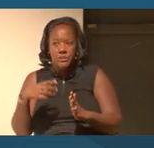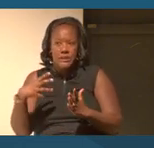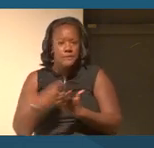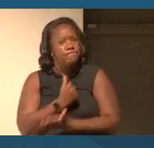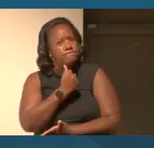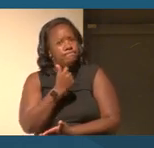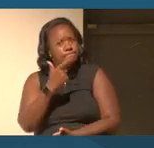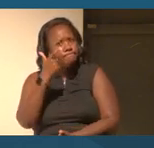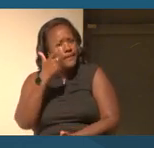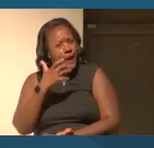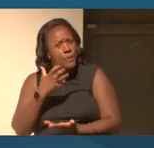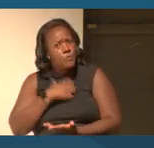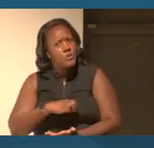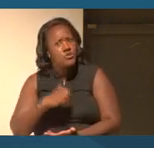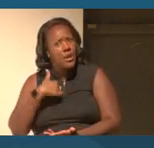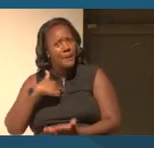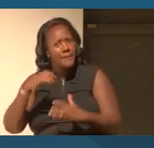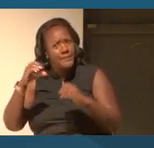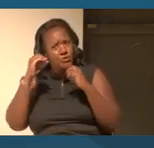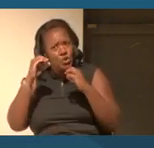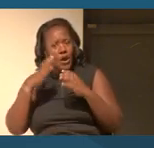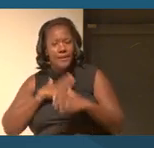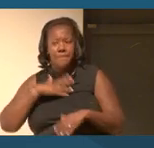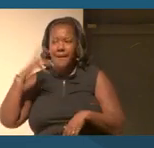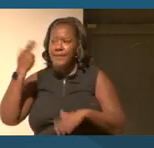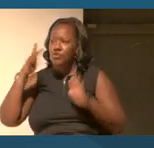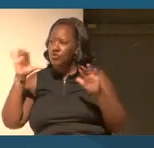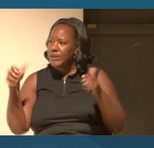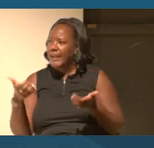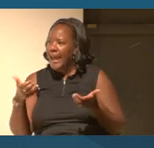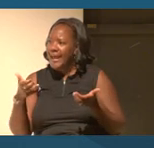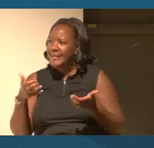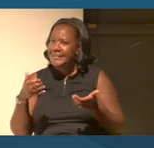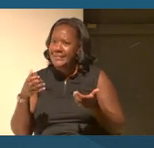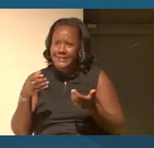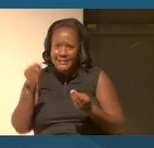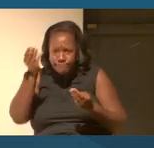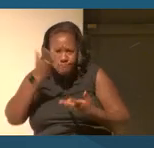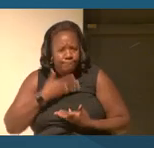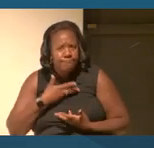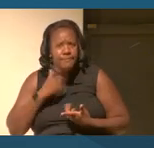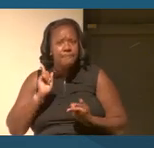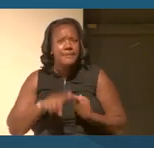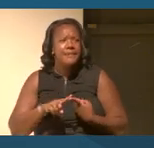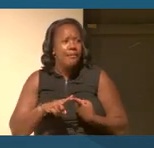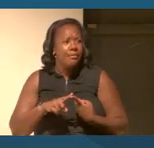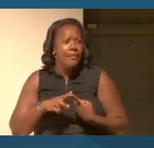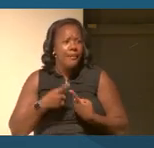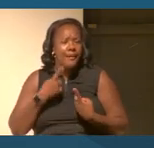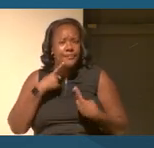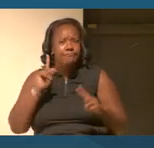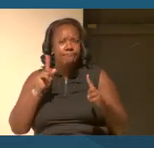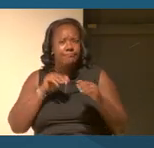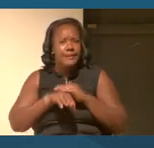about in your history classrooms that you didn't get to learn about until you entered a doctoral program?